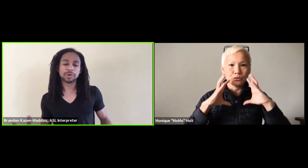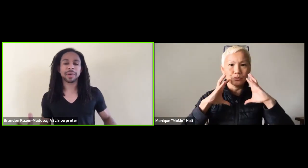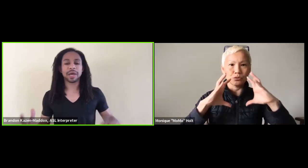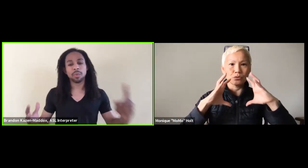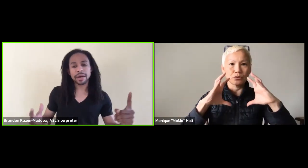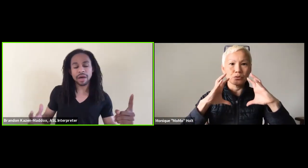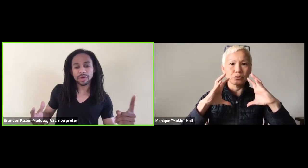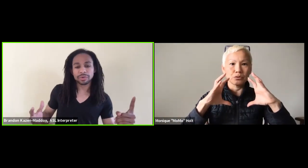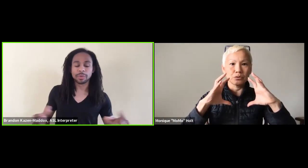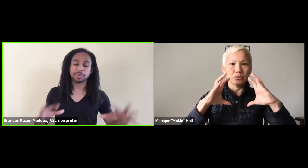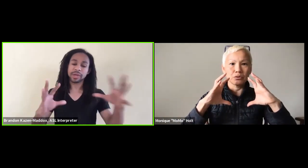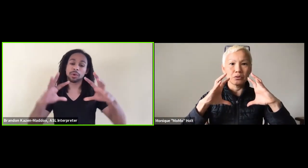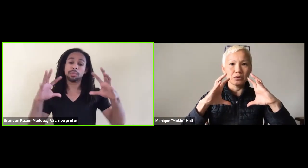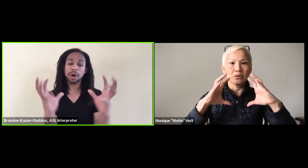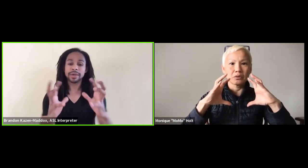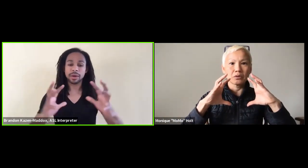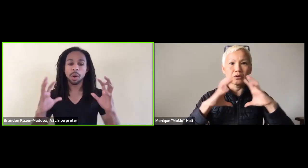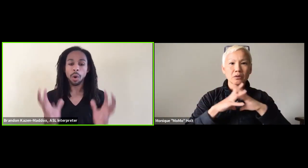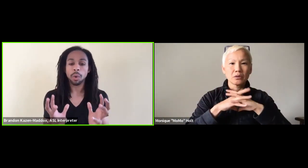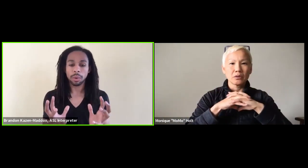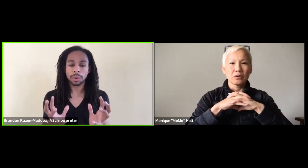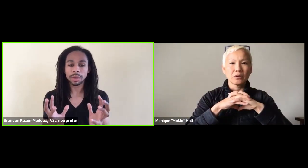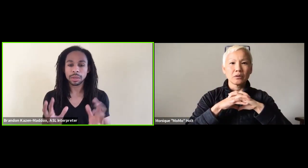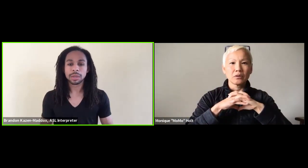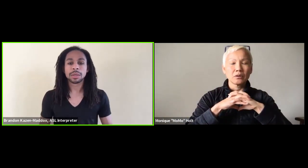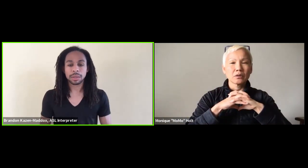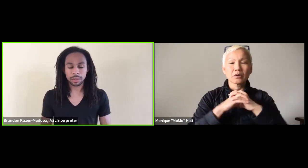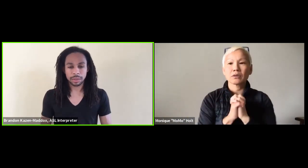We are not one group and one other group, we are one whole.